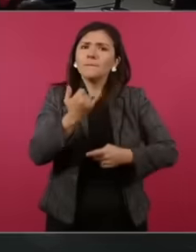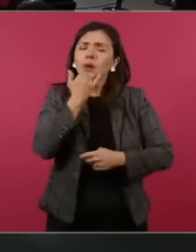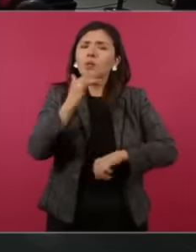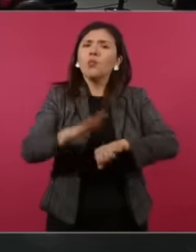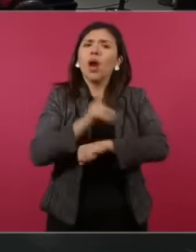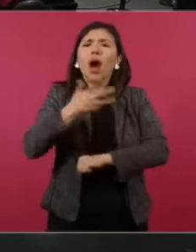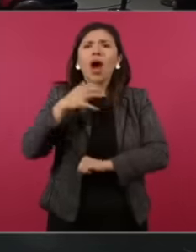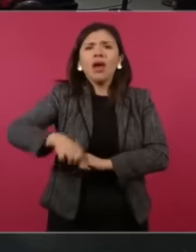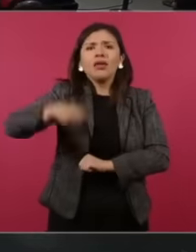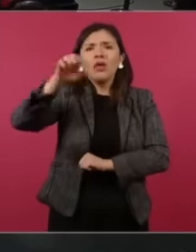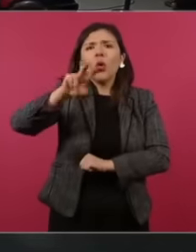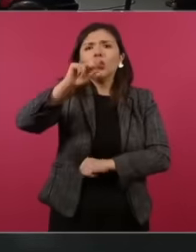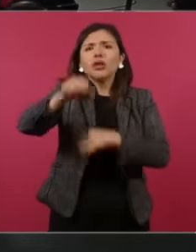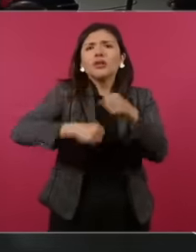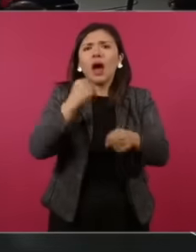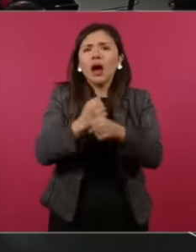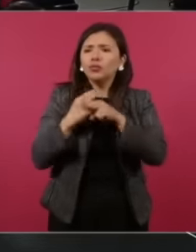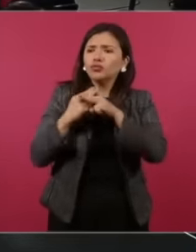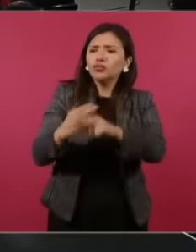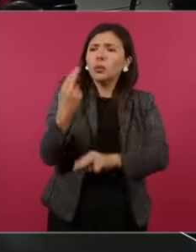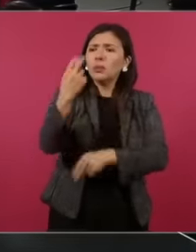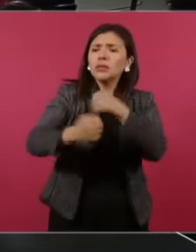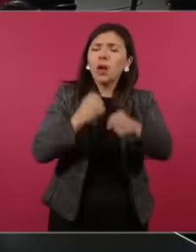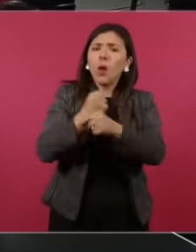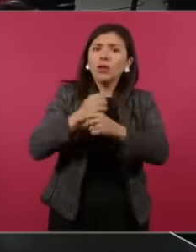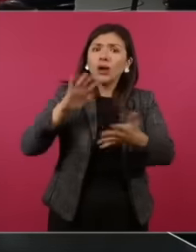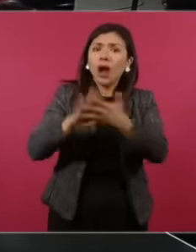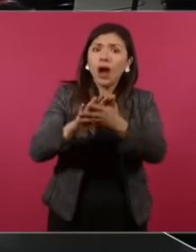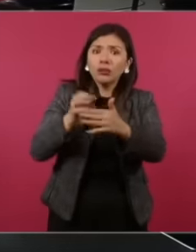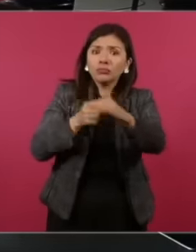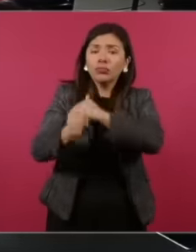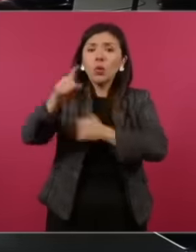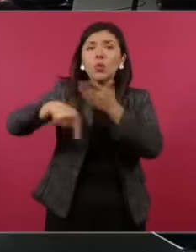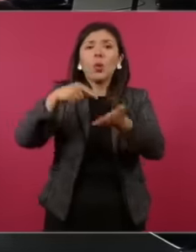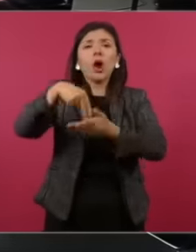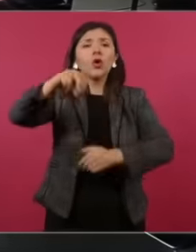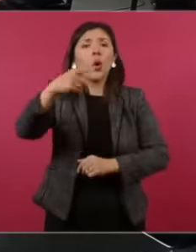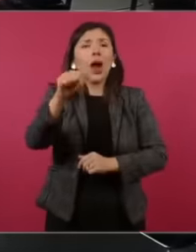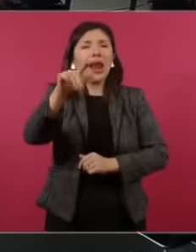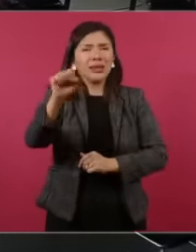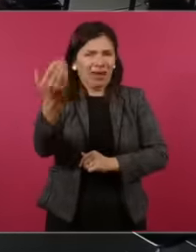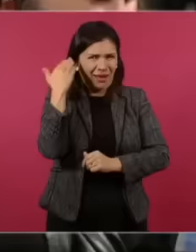prison He has been in prison for more than 25 years and is in Nogales I had already told you about it You are still